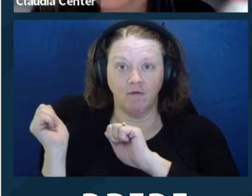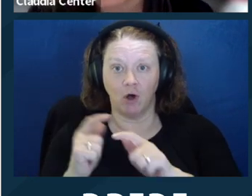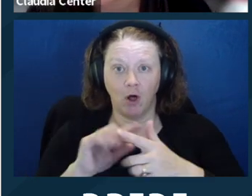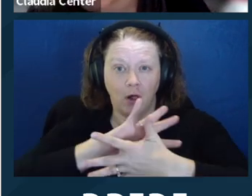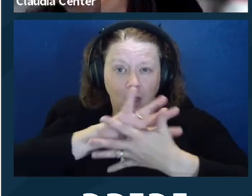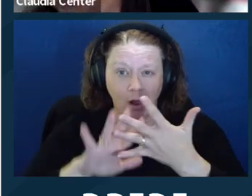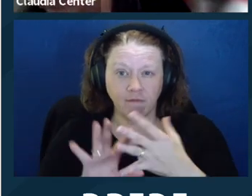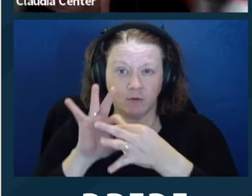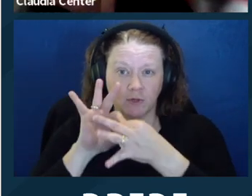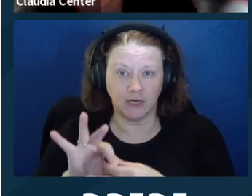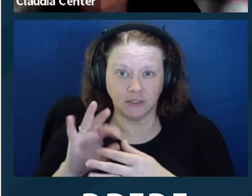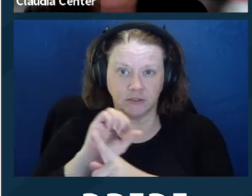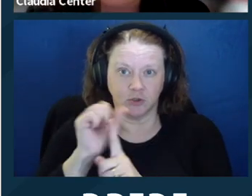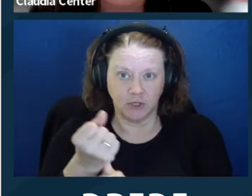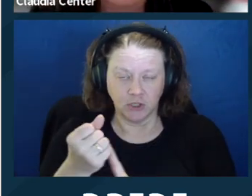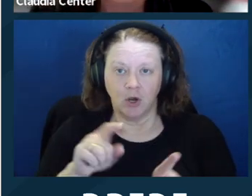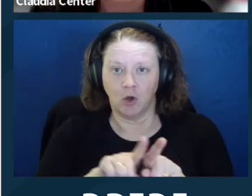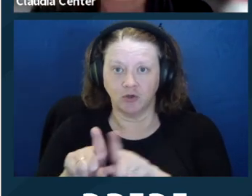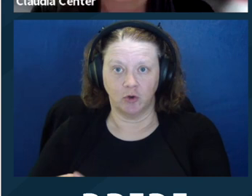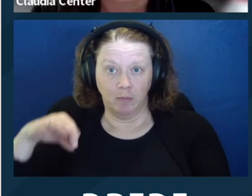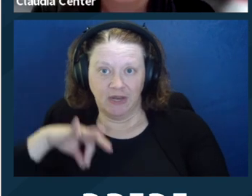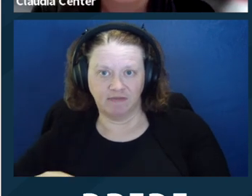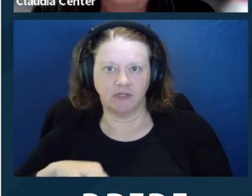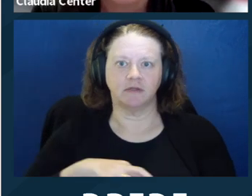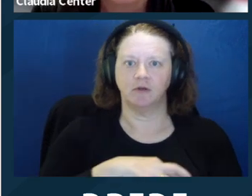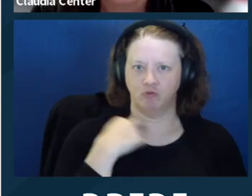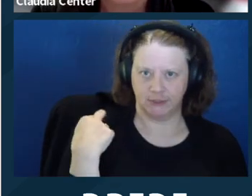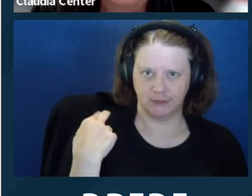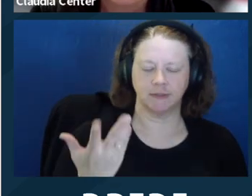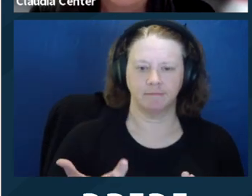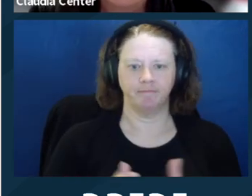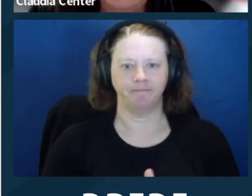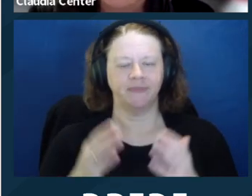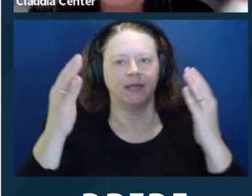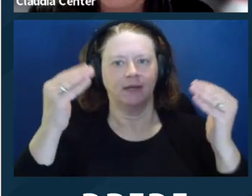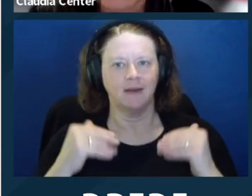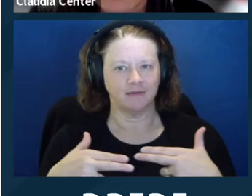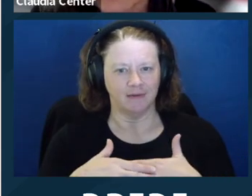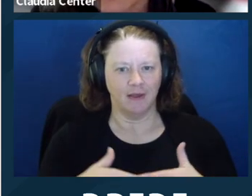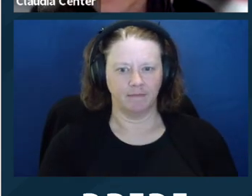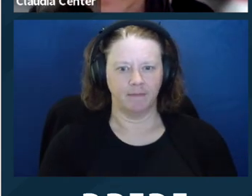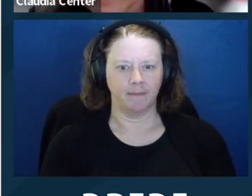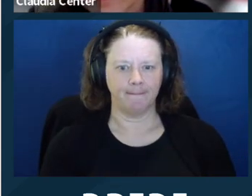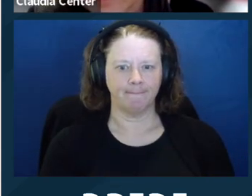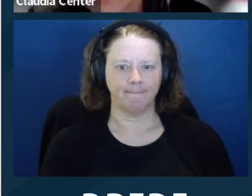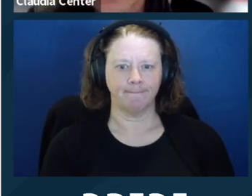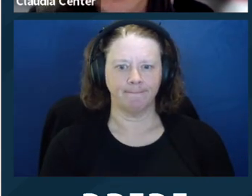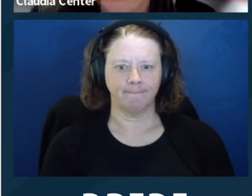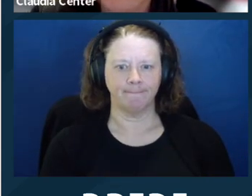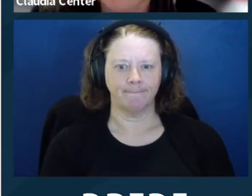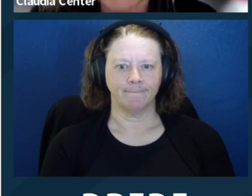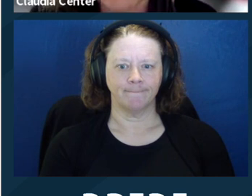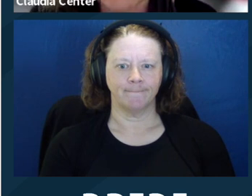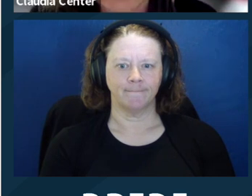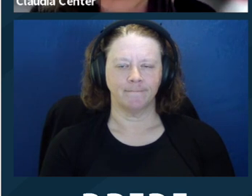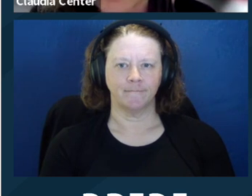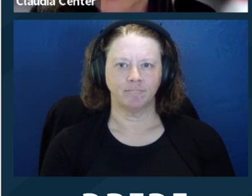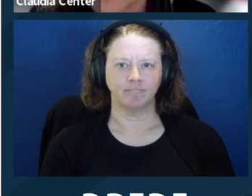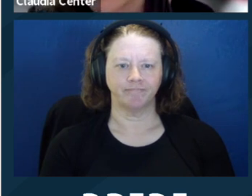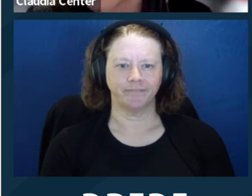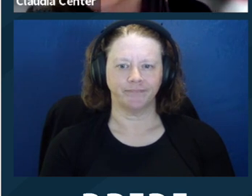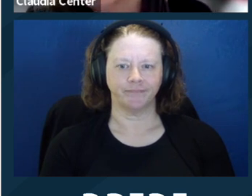Next slide. It says the opinion state bar ethics opinion